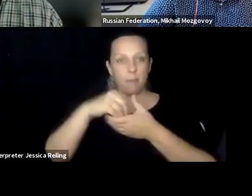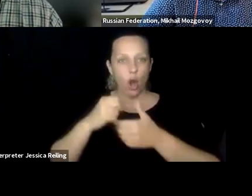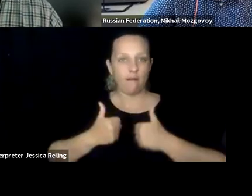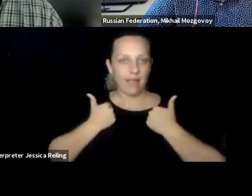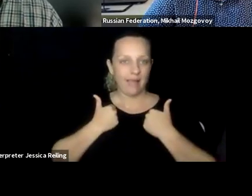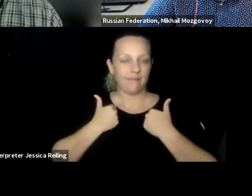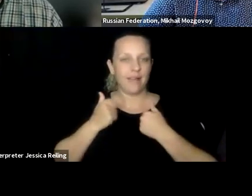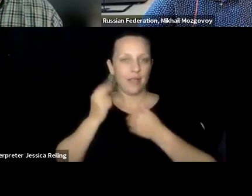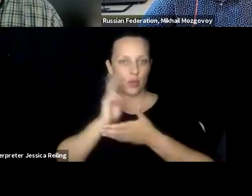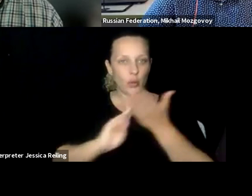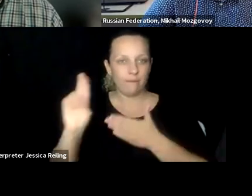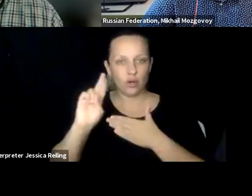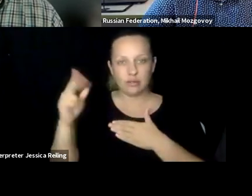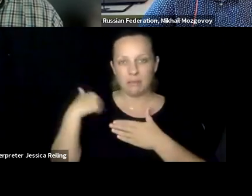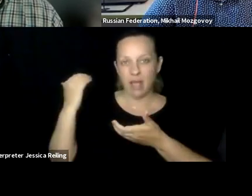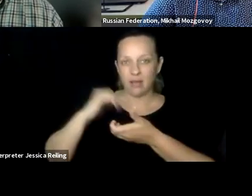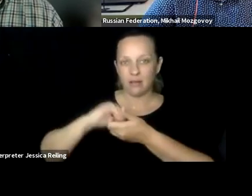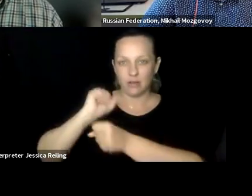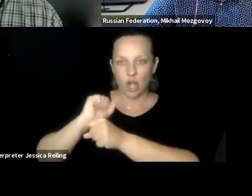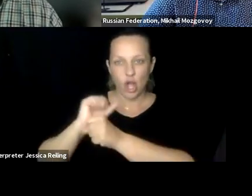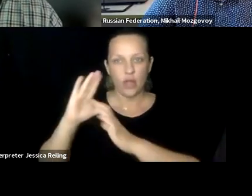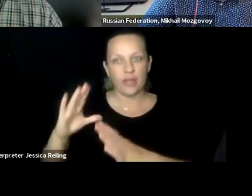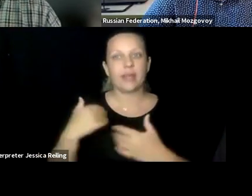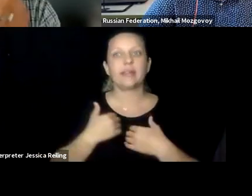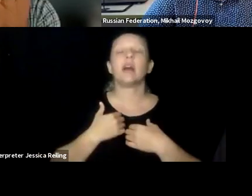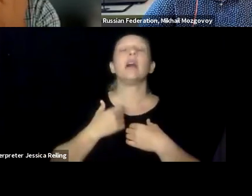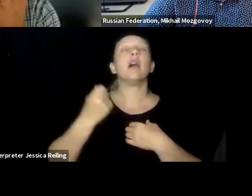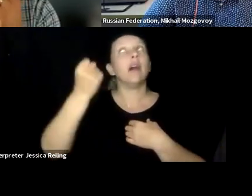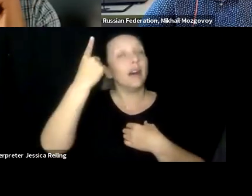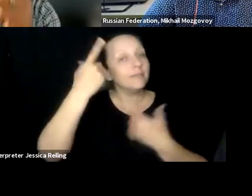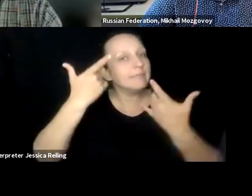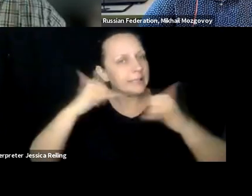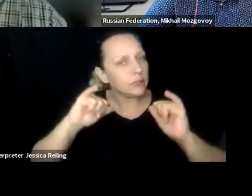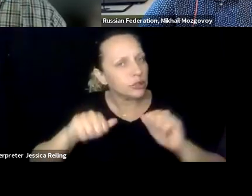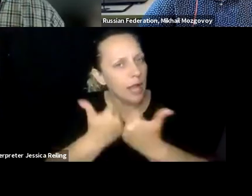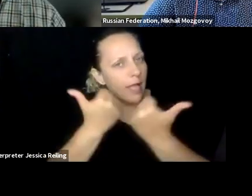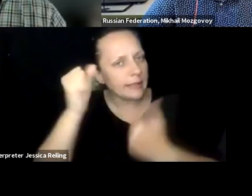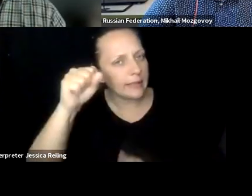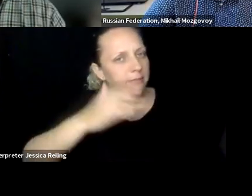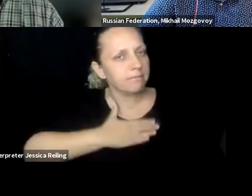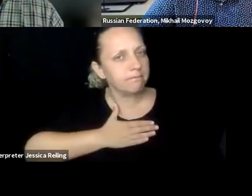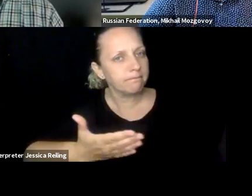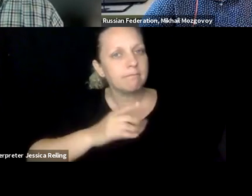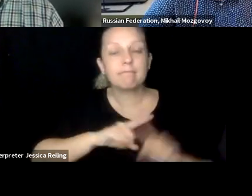goes a long way to ensure full participation in all aspects of university life. Now, as my colleagues before me